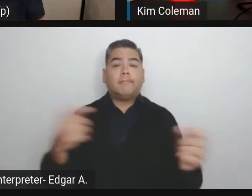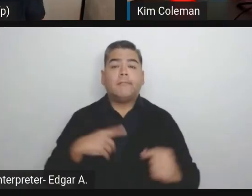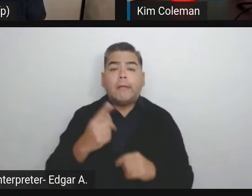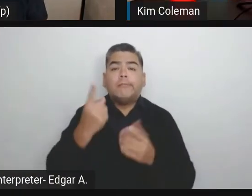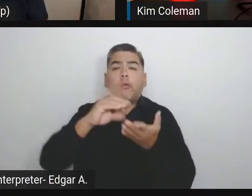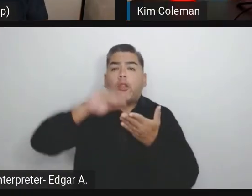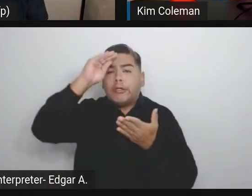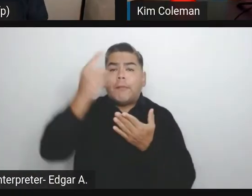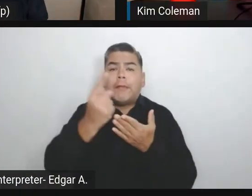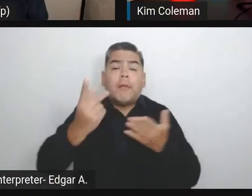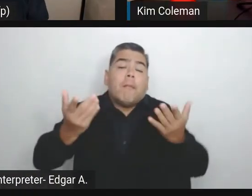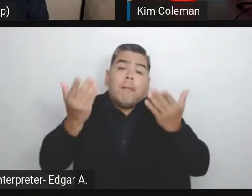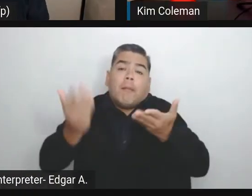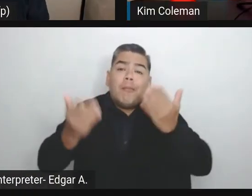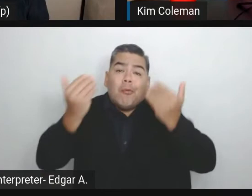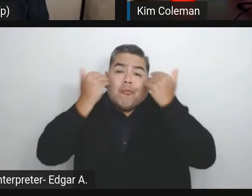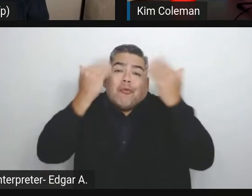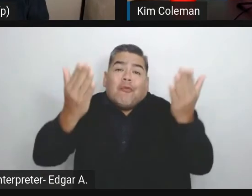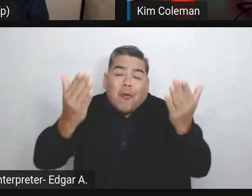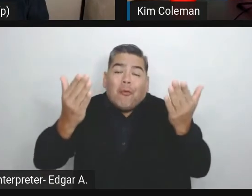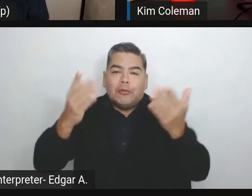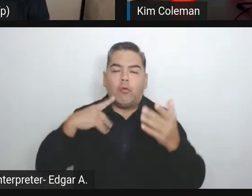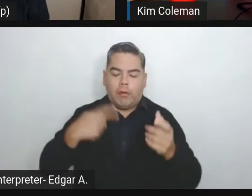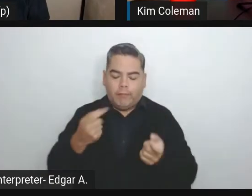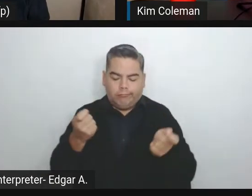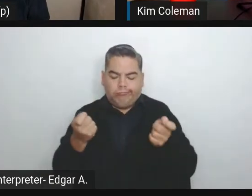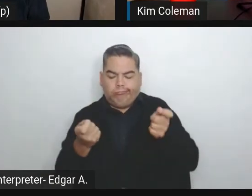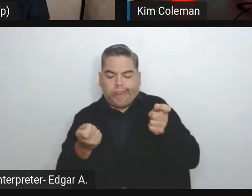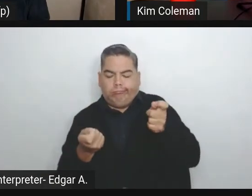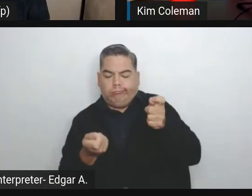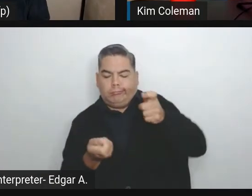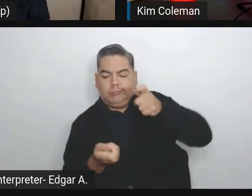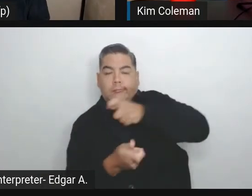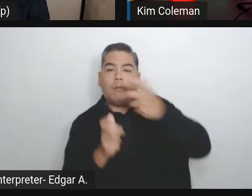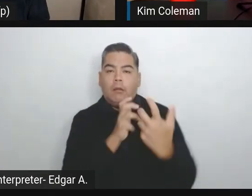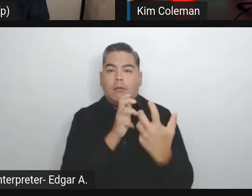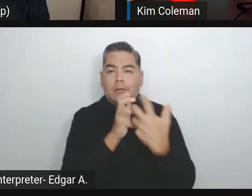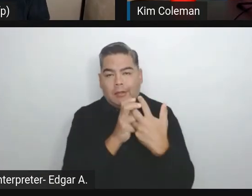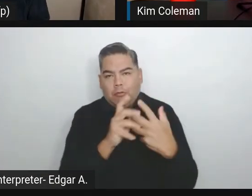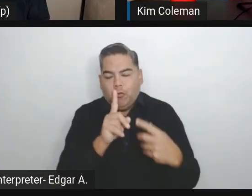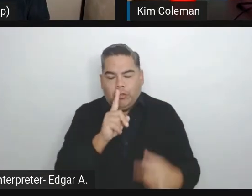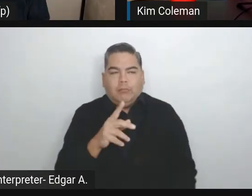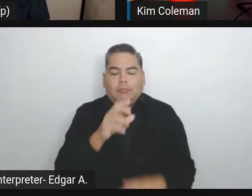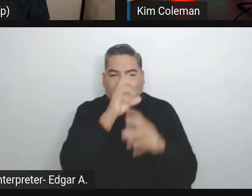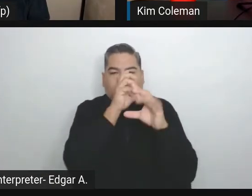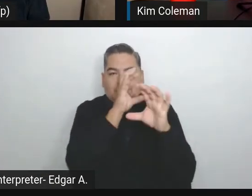We have to constantly adapt. This is something really, this is really fascinating.